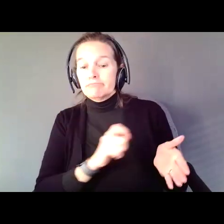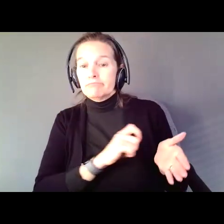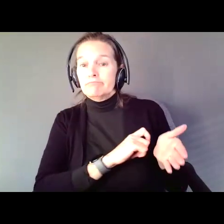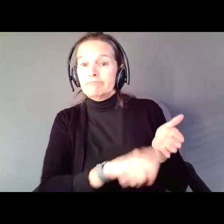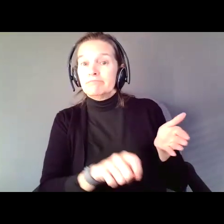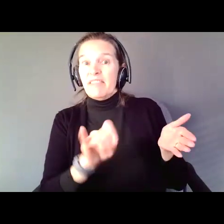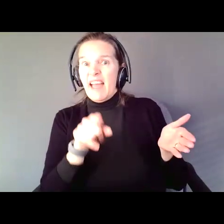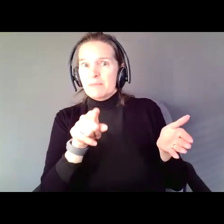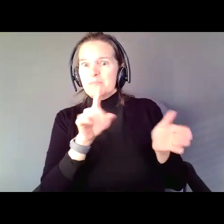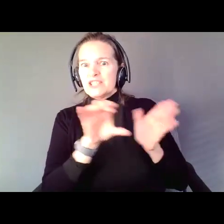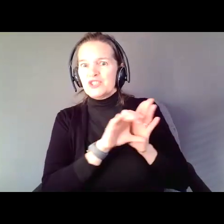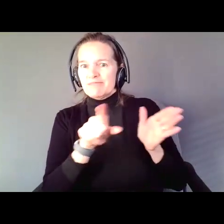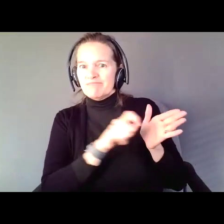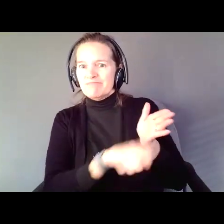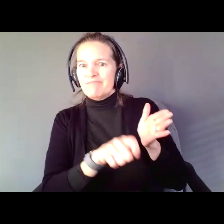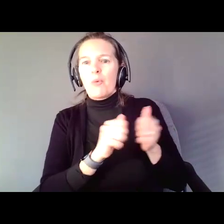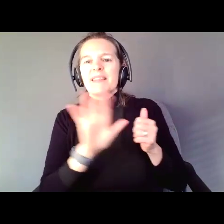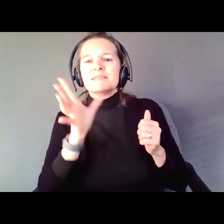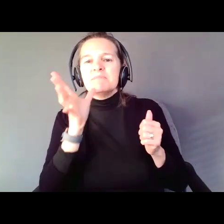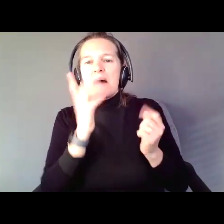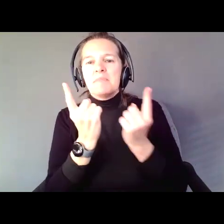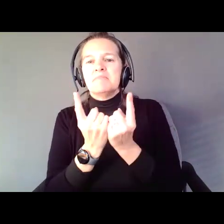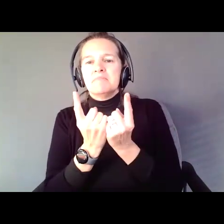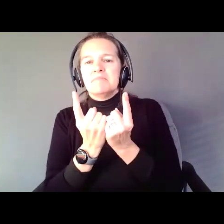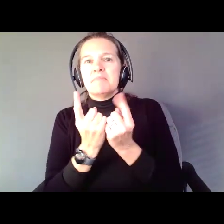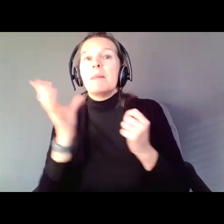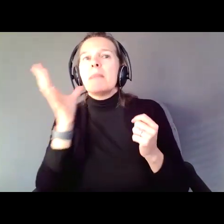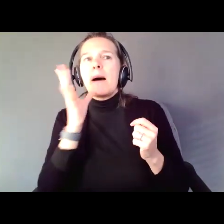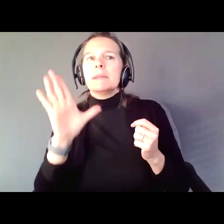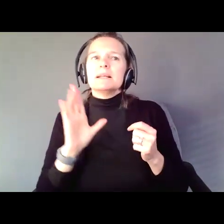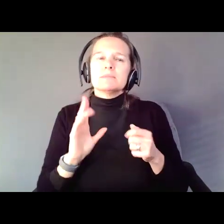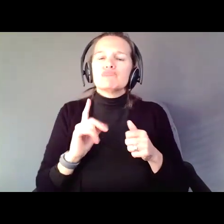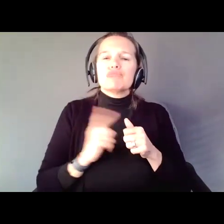the Power of Attorney with his mom next to him. His mom is a primary supporter and Ryan and his